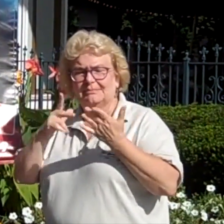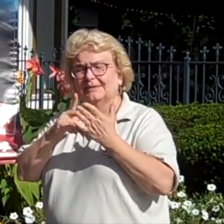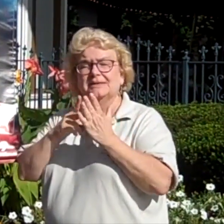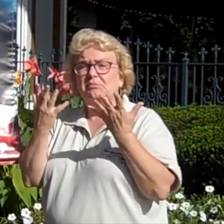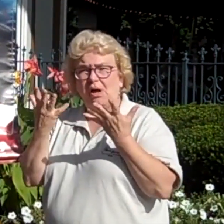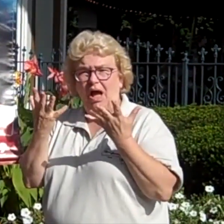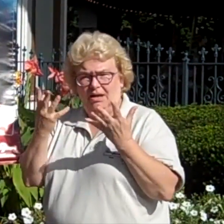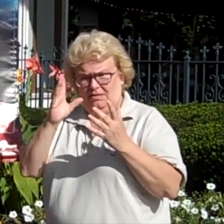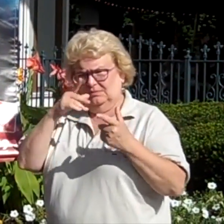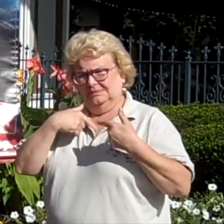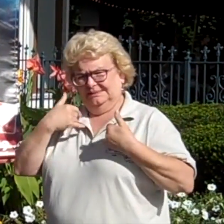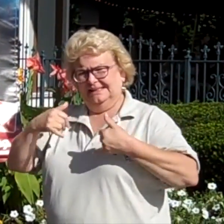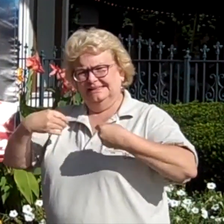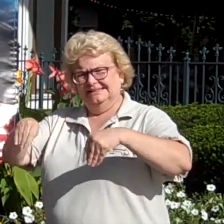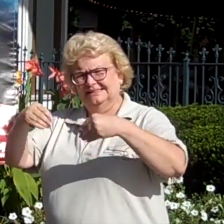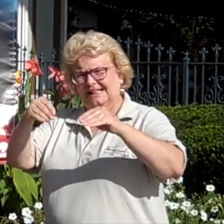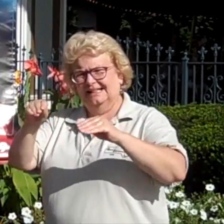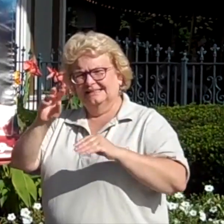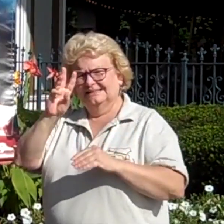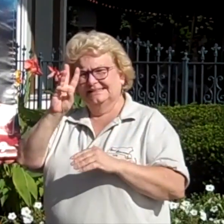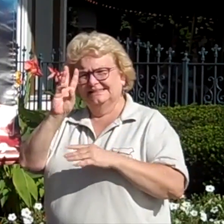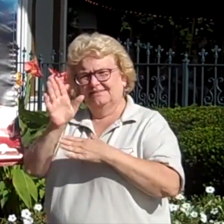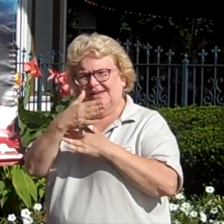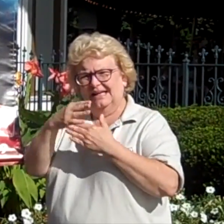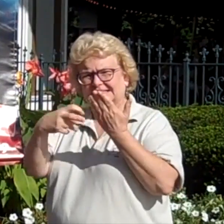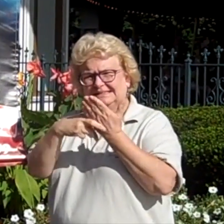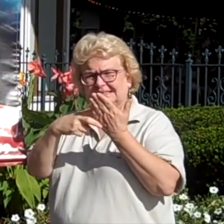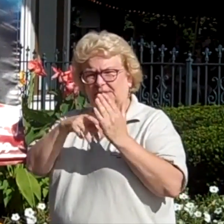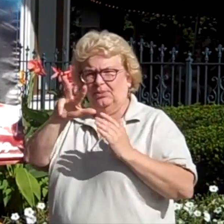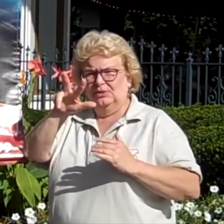And we're still selling $37 Six Flags tickets,